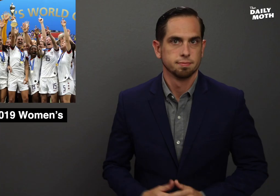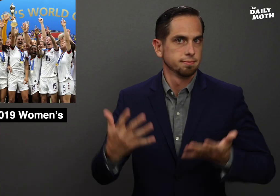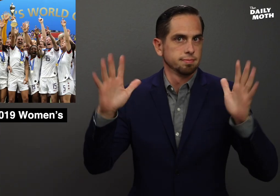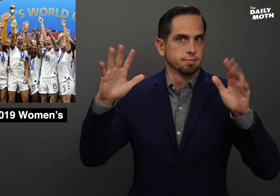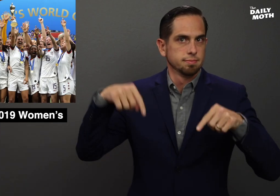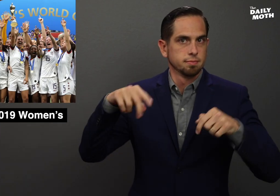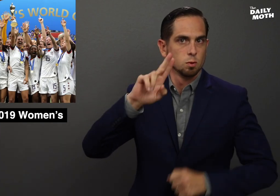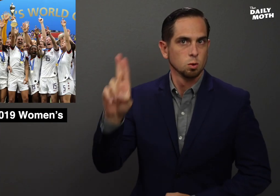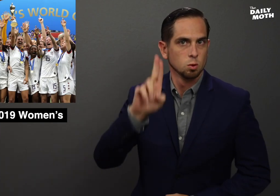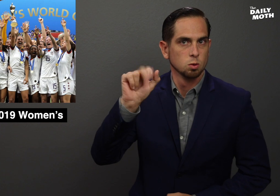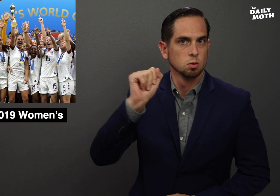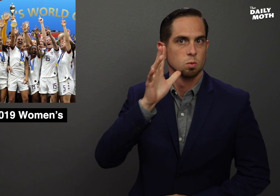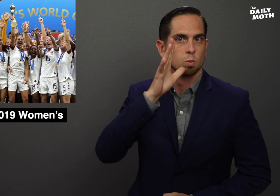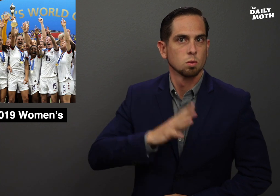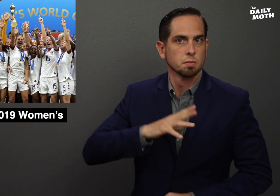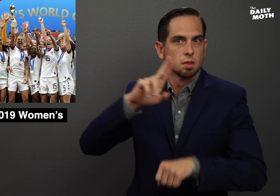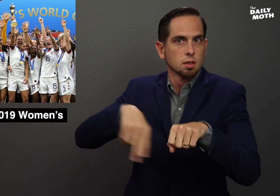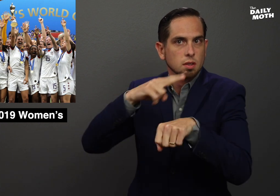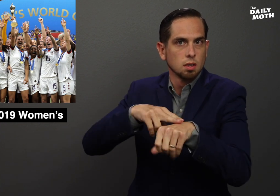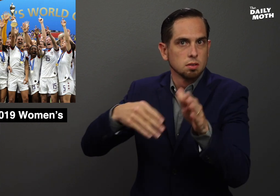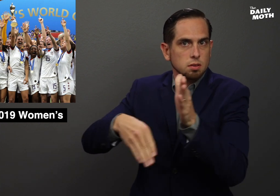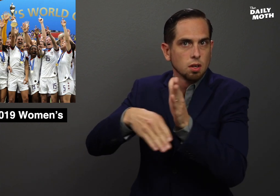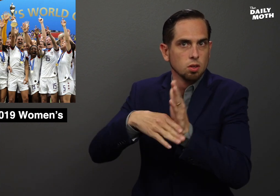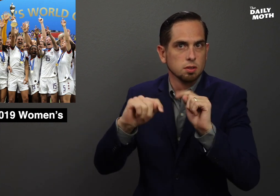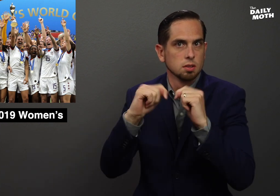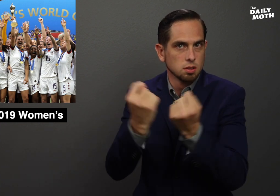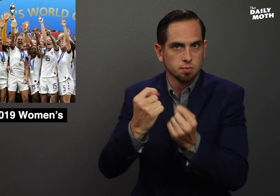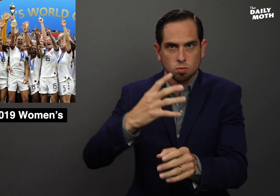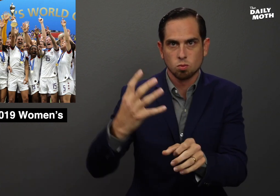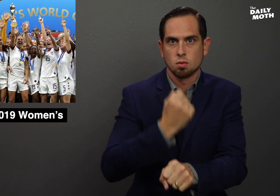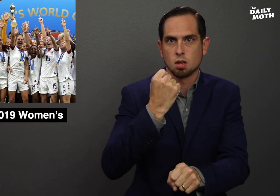The U.S. Women's National Soccer team won